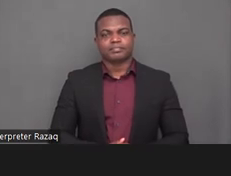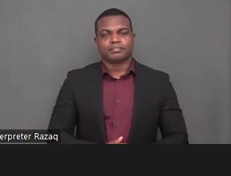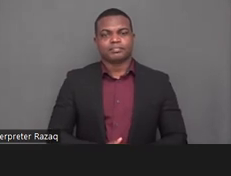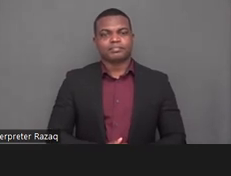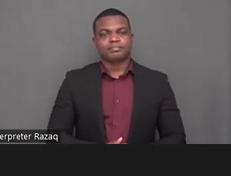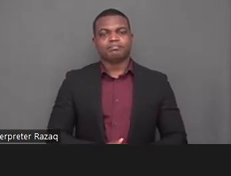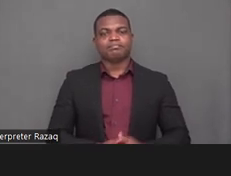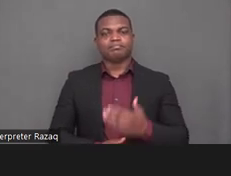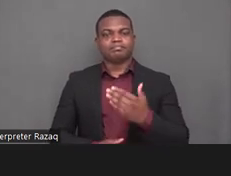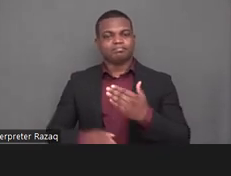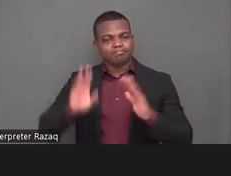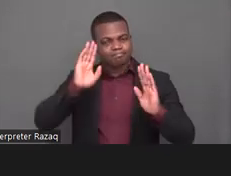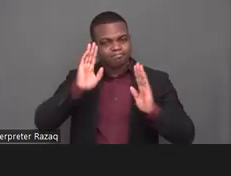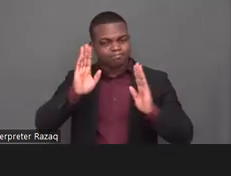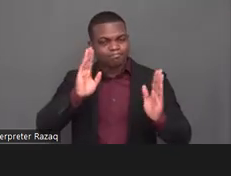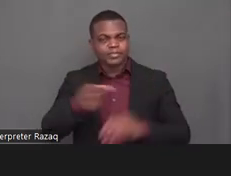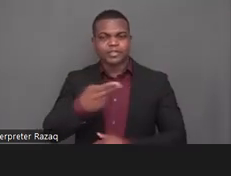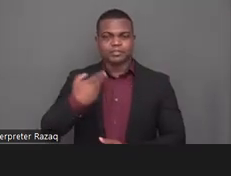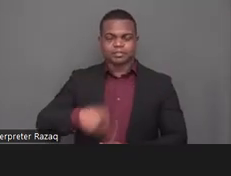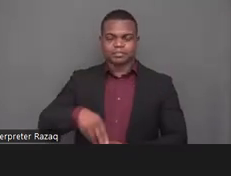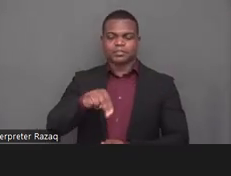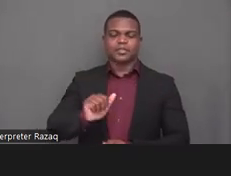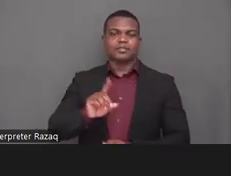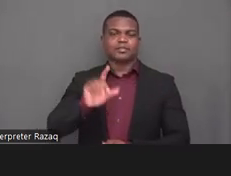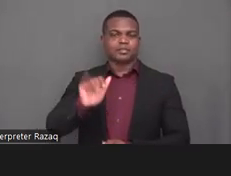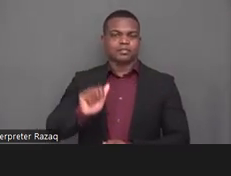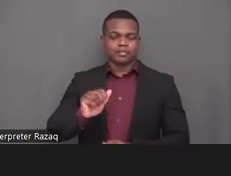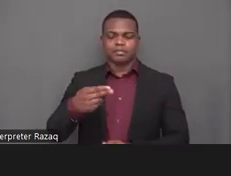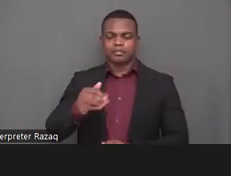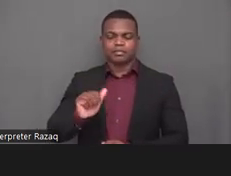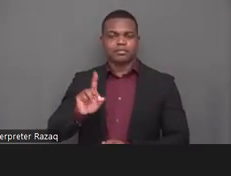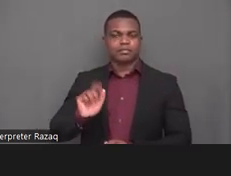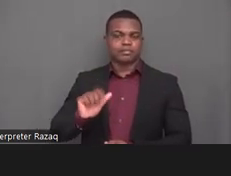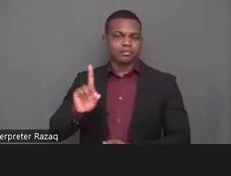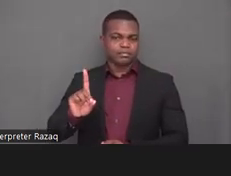network on independent living we are using that network of disabled people with members to whole